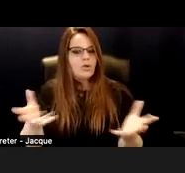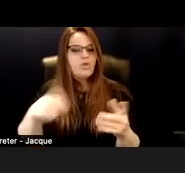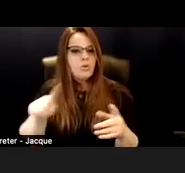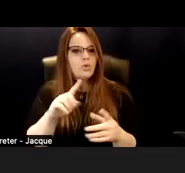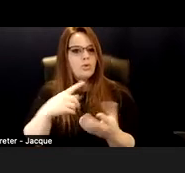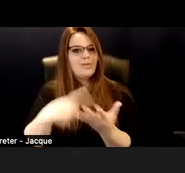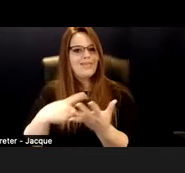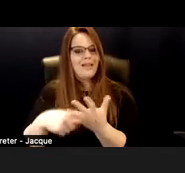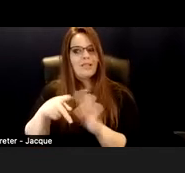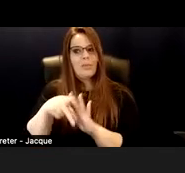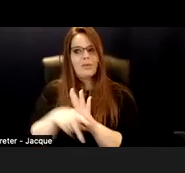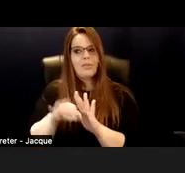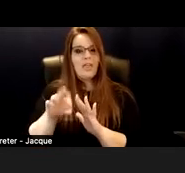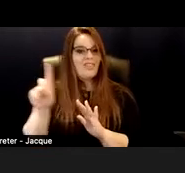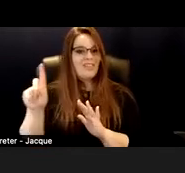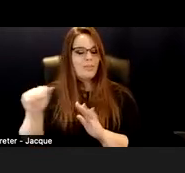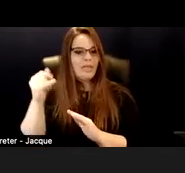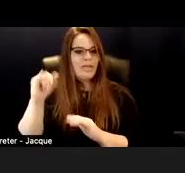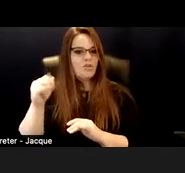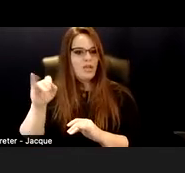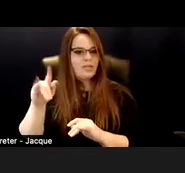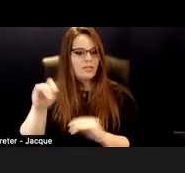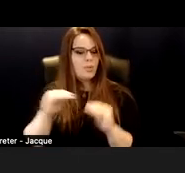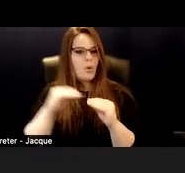Patty is an amazing activist and super important to learn from.